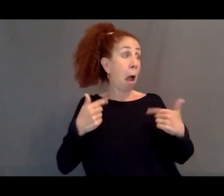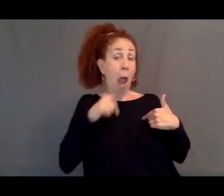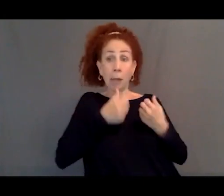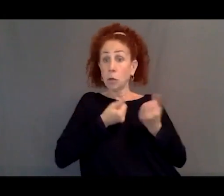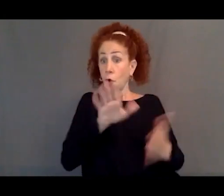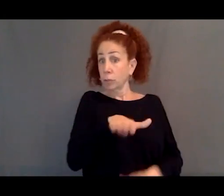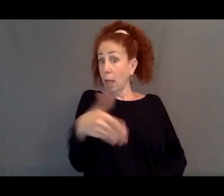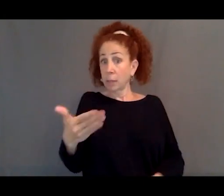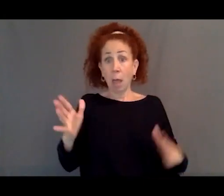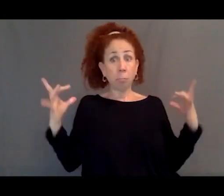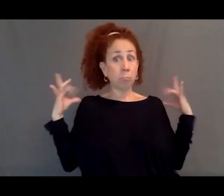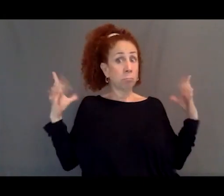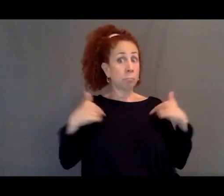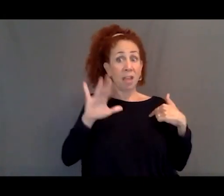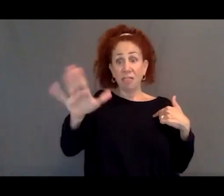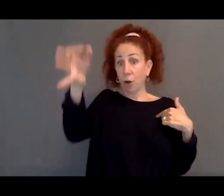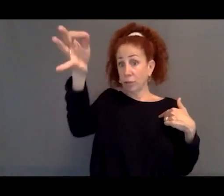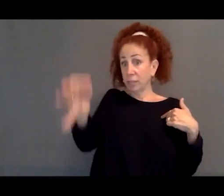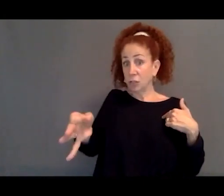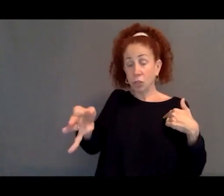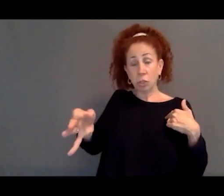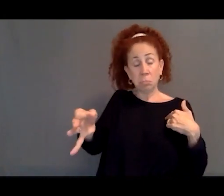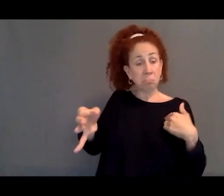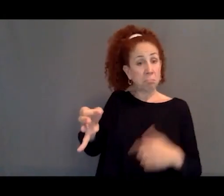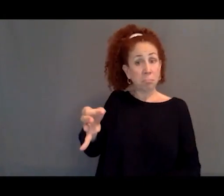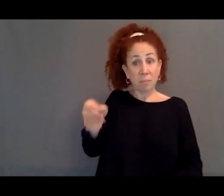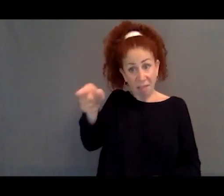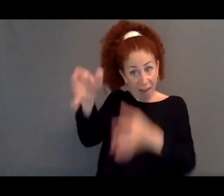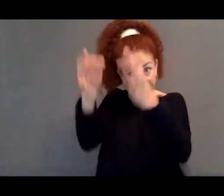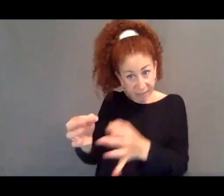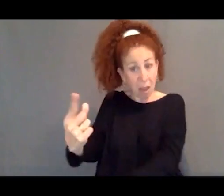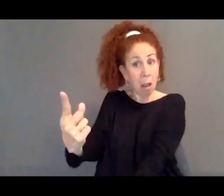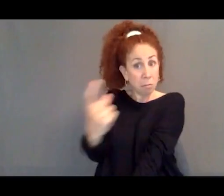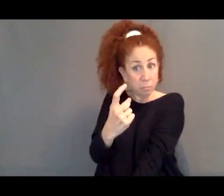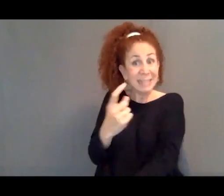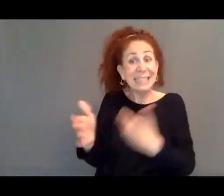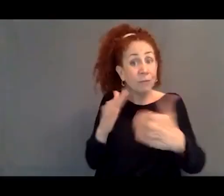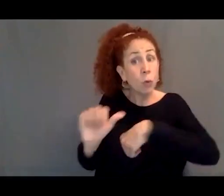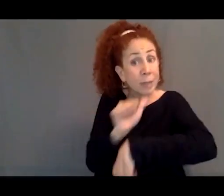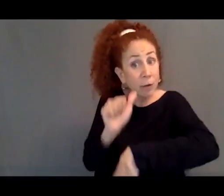the person is choosing to make this dangerous journey